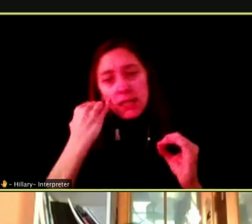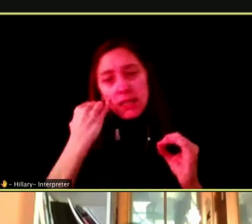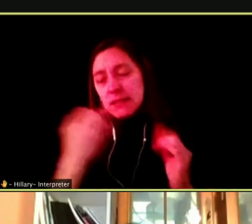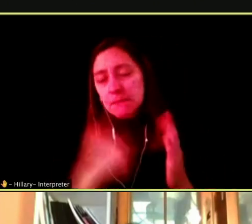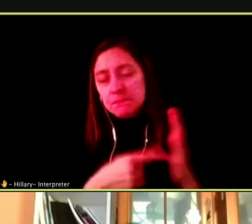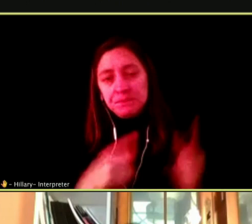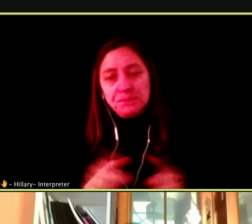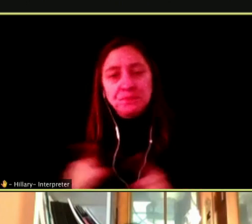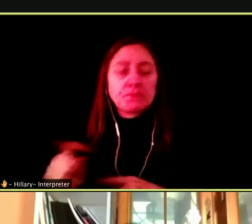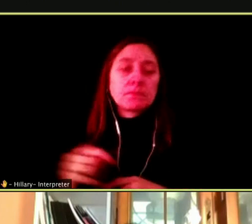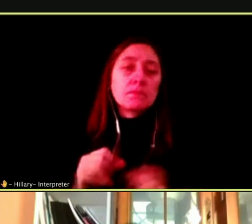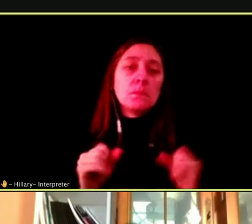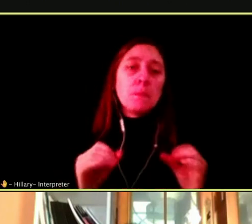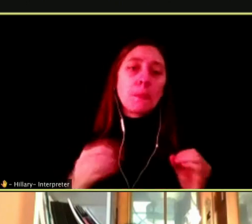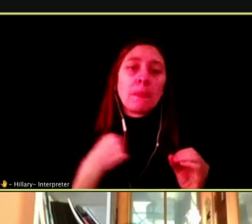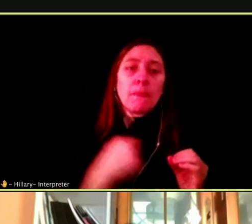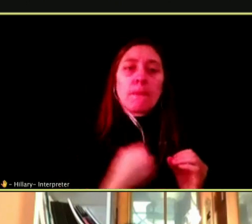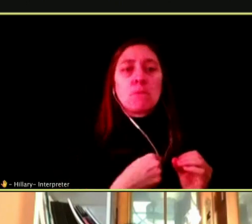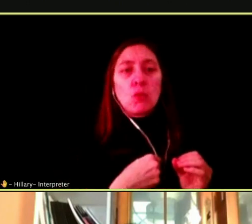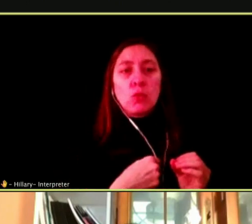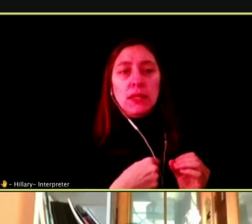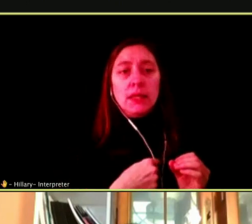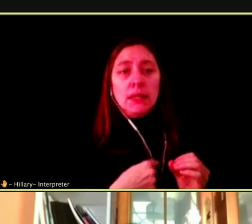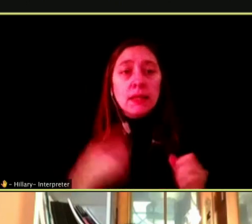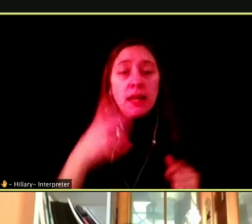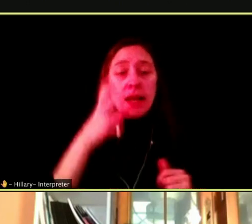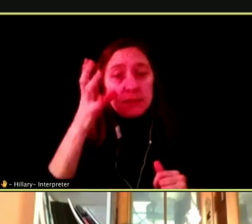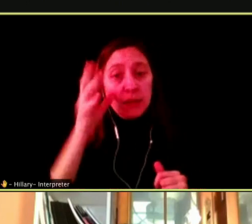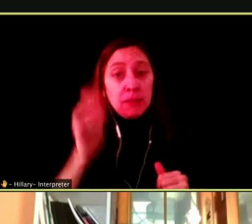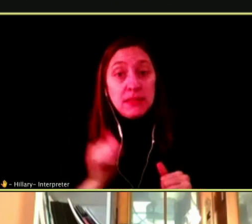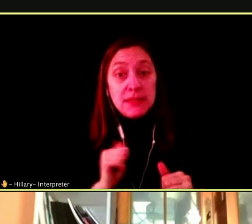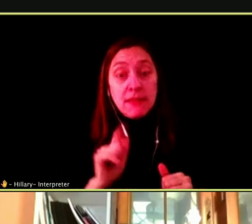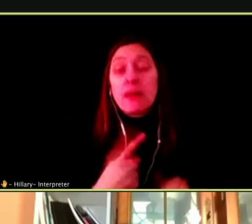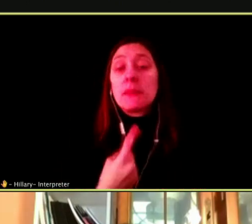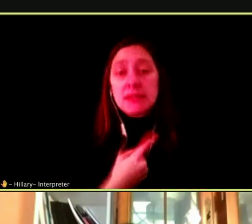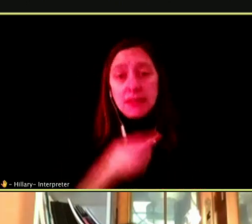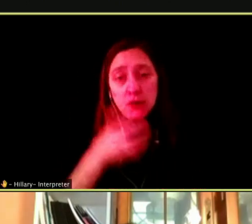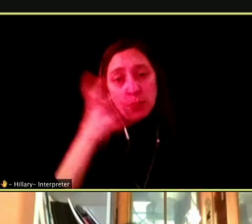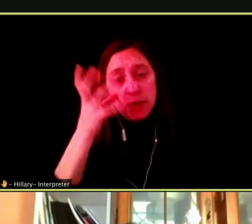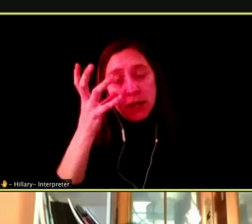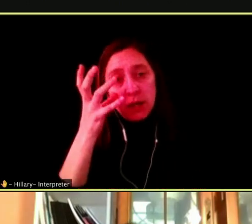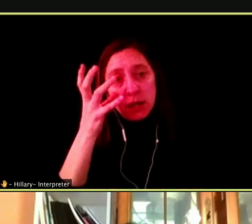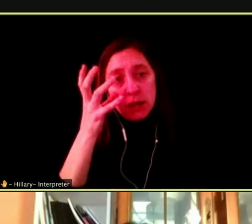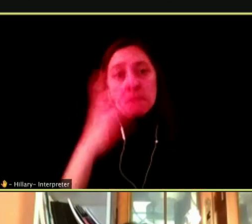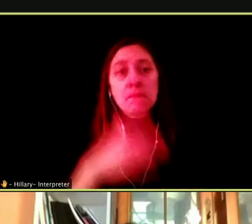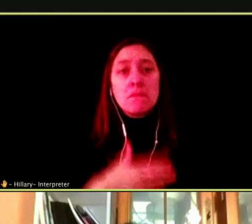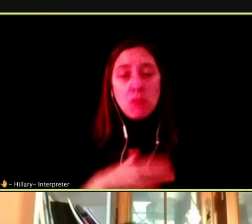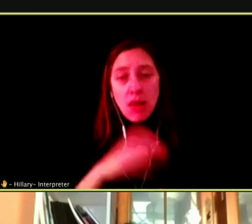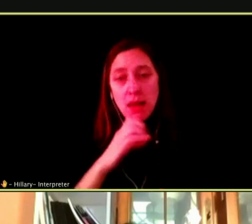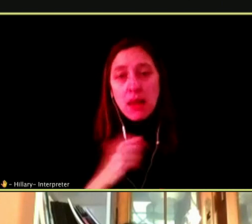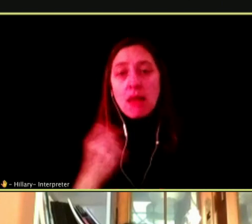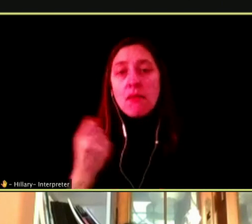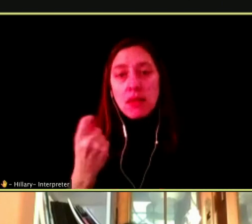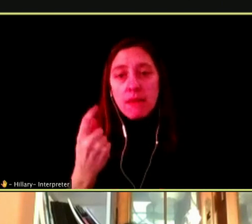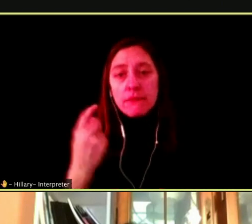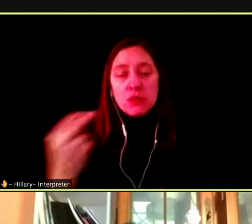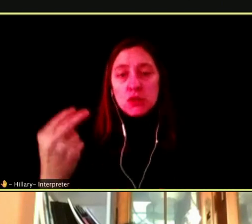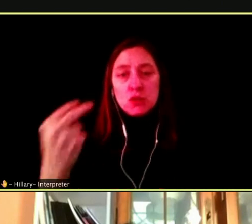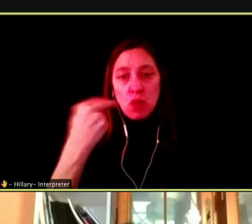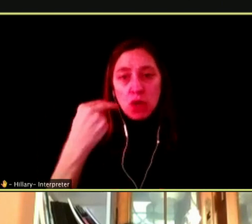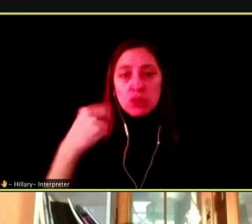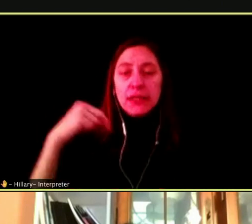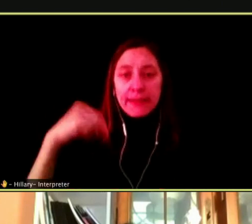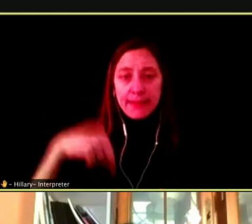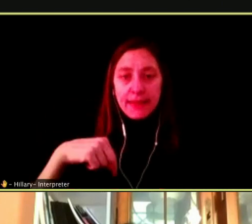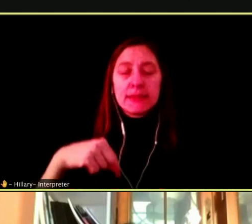MYSELF AS A SINGLE PARENT, MY 11-YEAR-OLD IS WATCHING THIS.